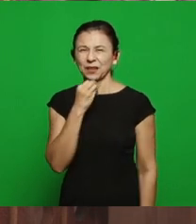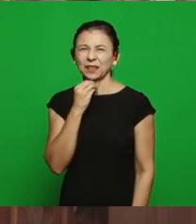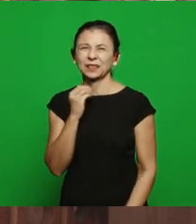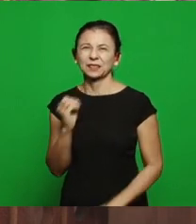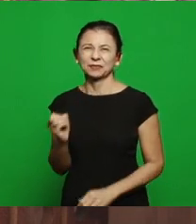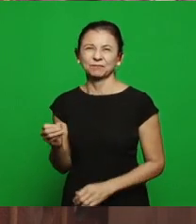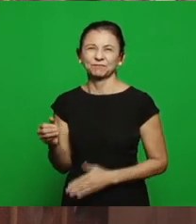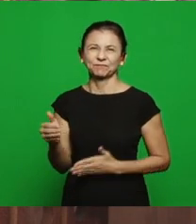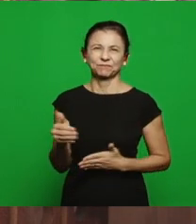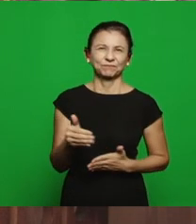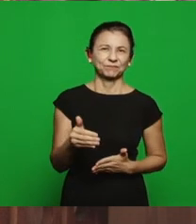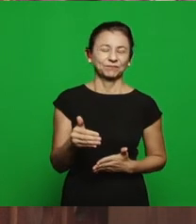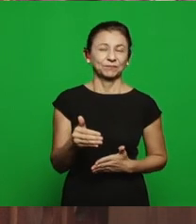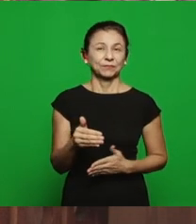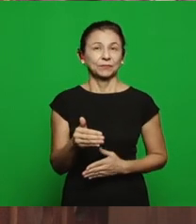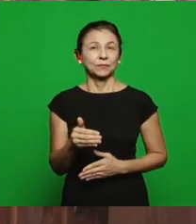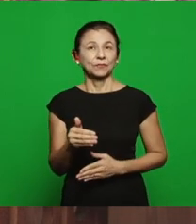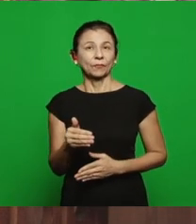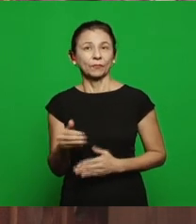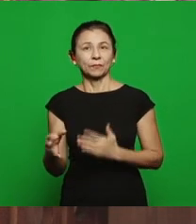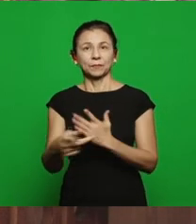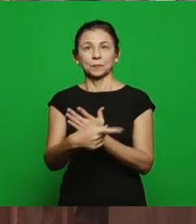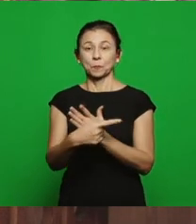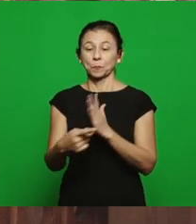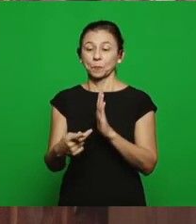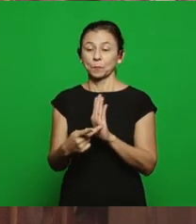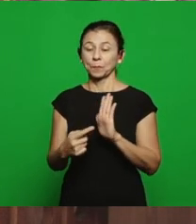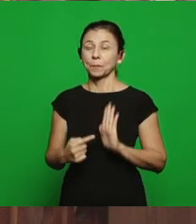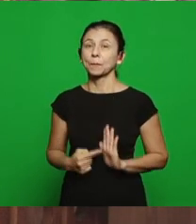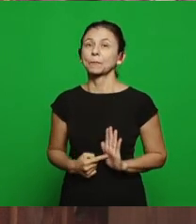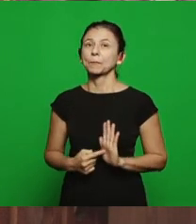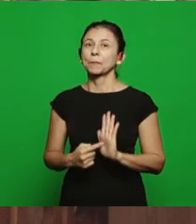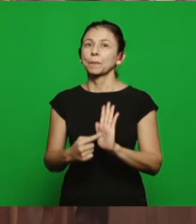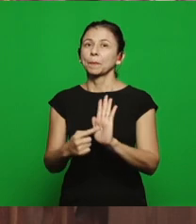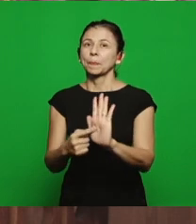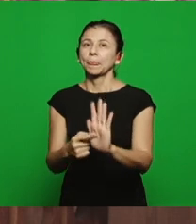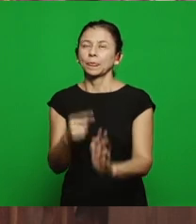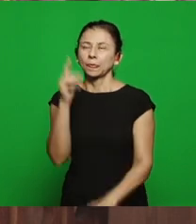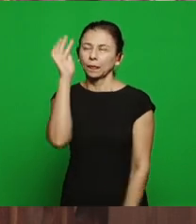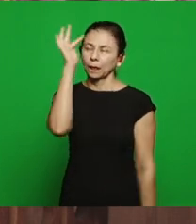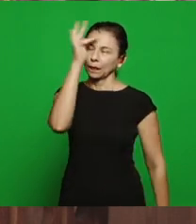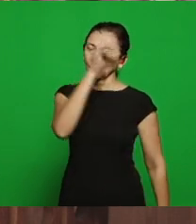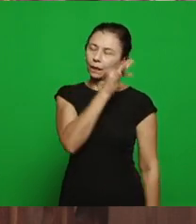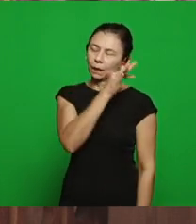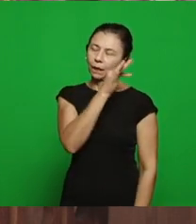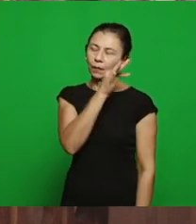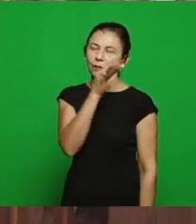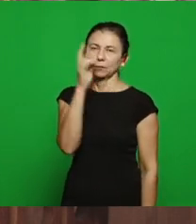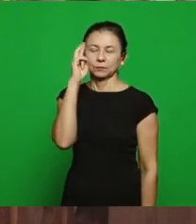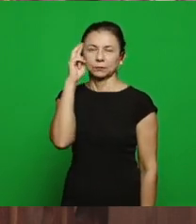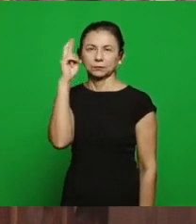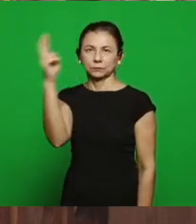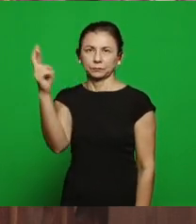we’ll see: while they slept, in the Lord the great persecution here killed the church